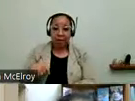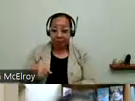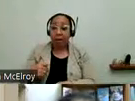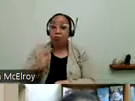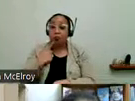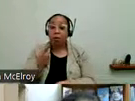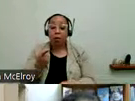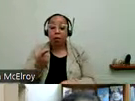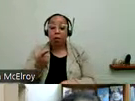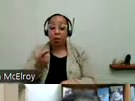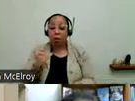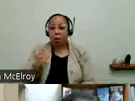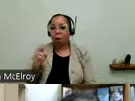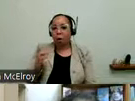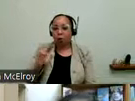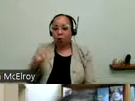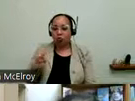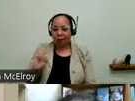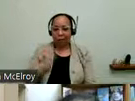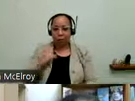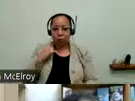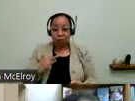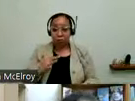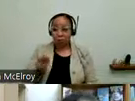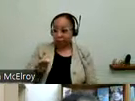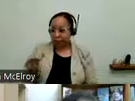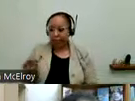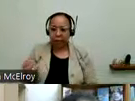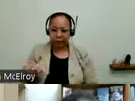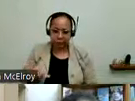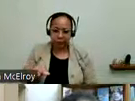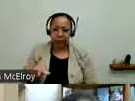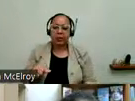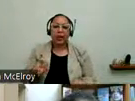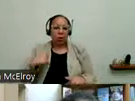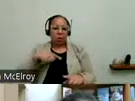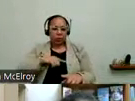part of the process. And we have really tightened up the time and